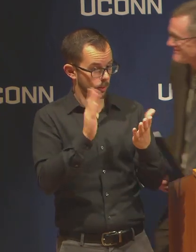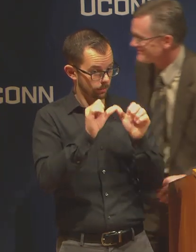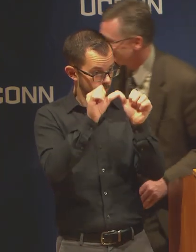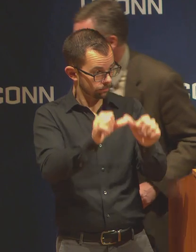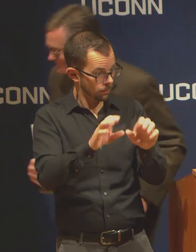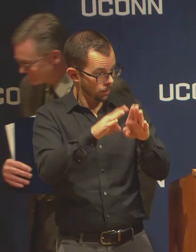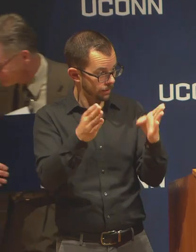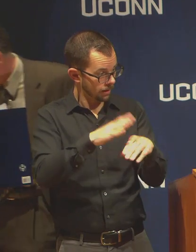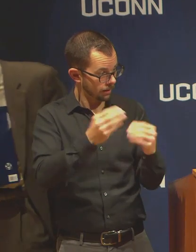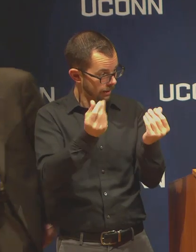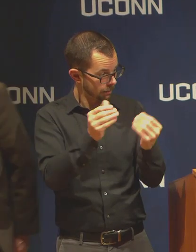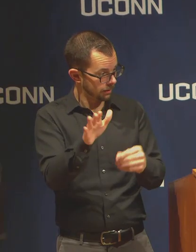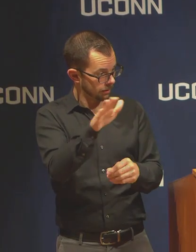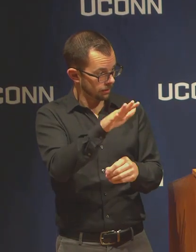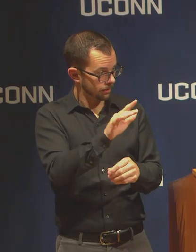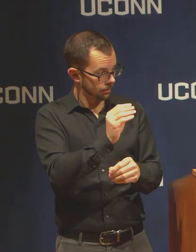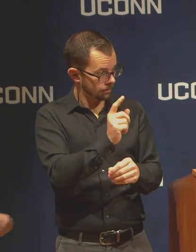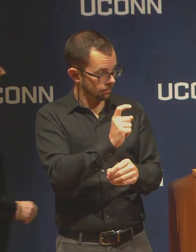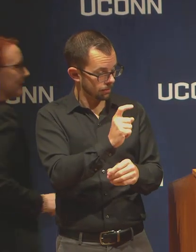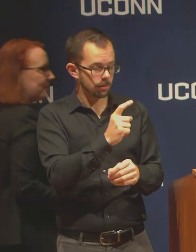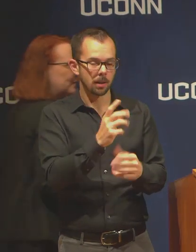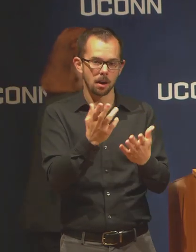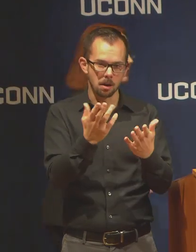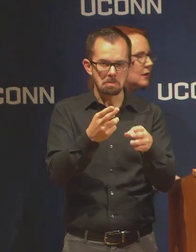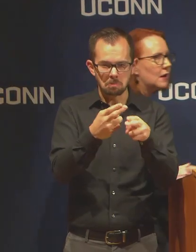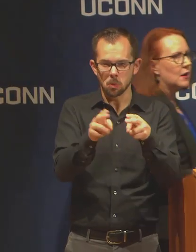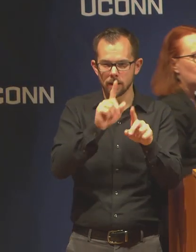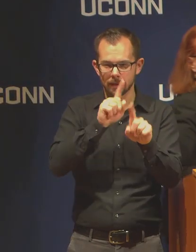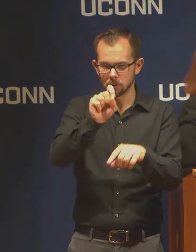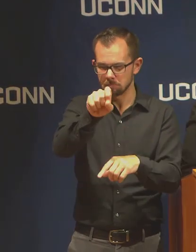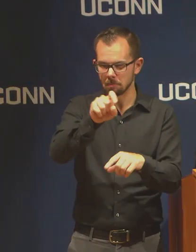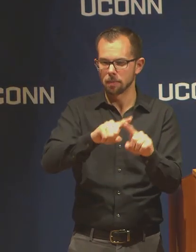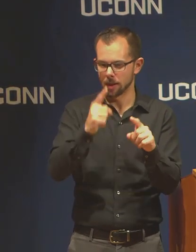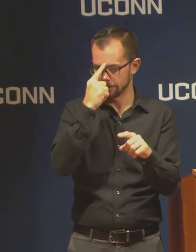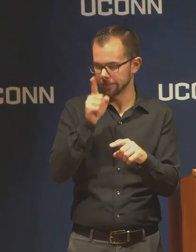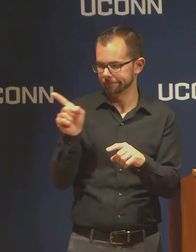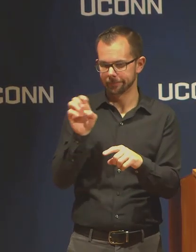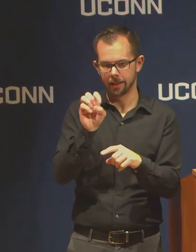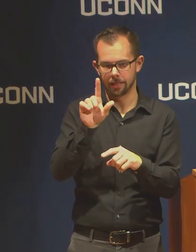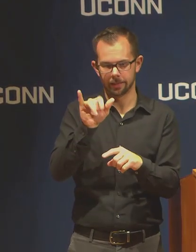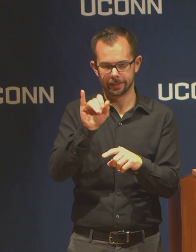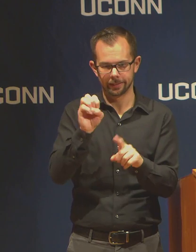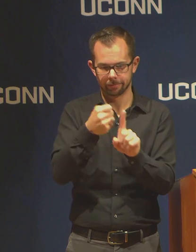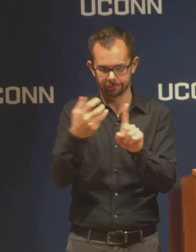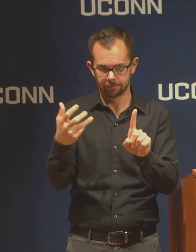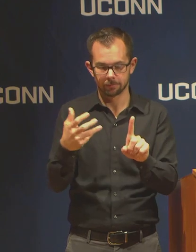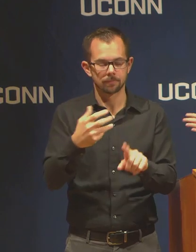Short answer is yes. It will remain open. And certainly I will look to